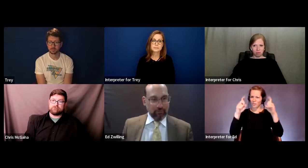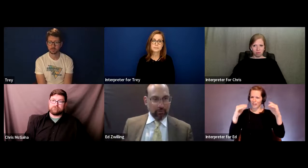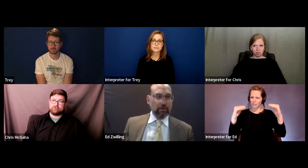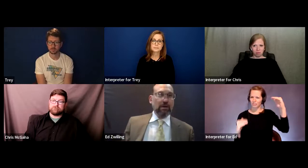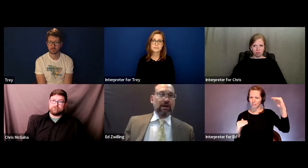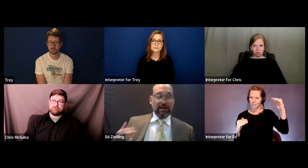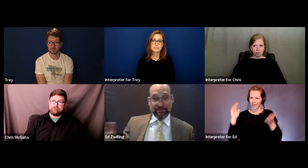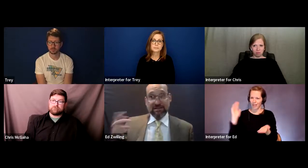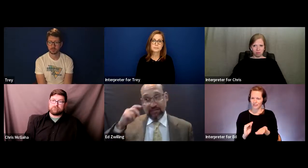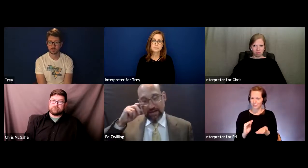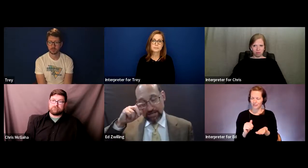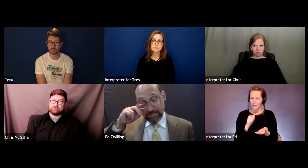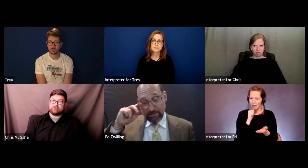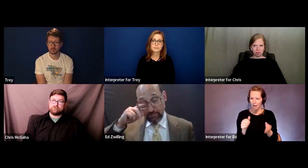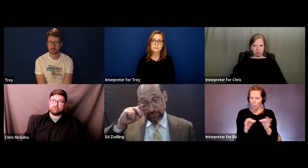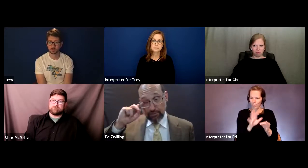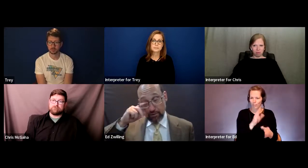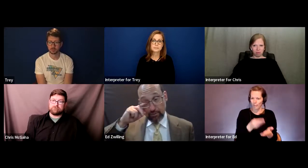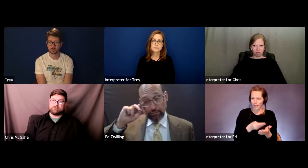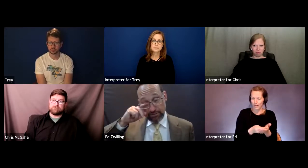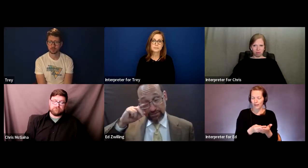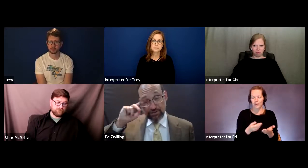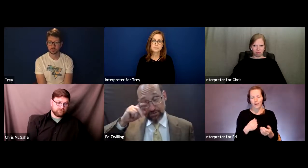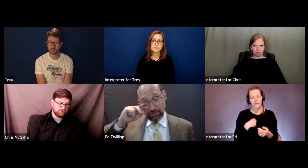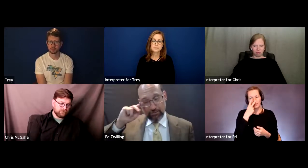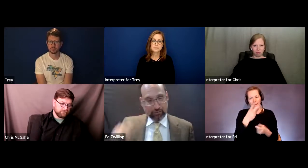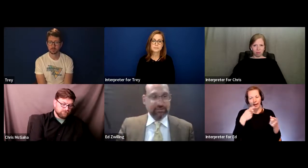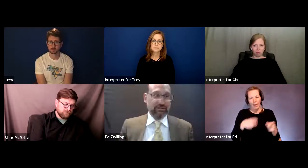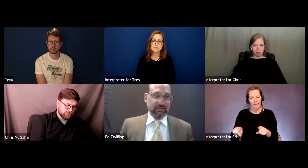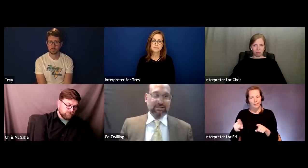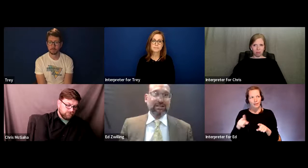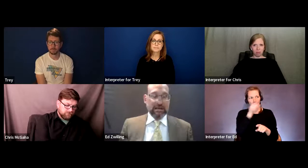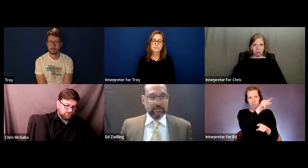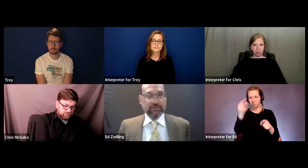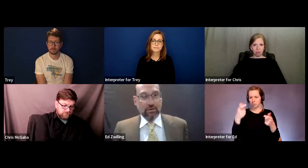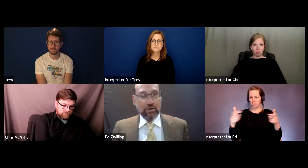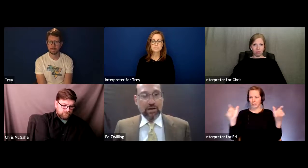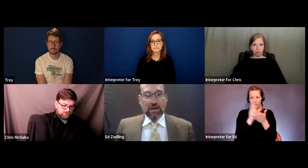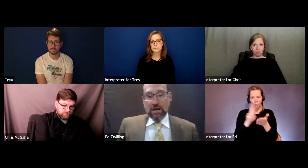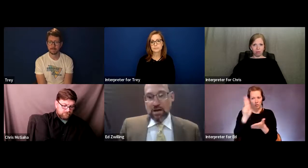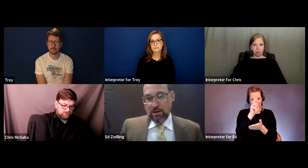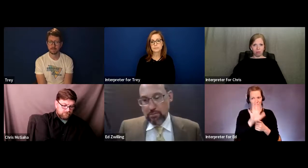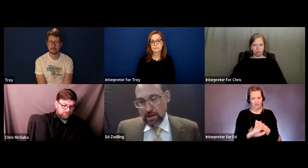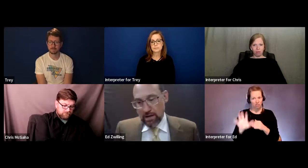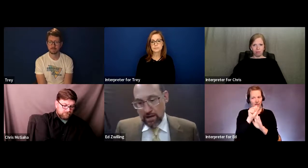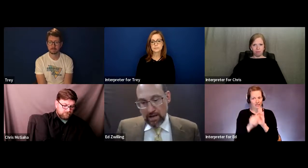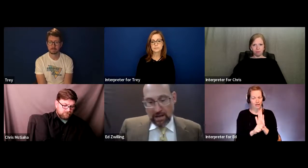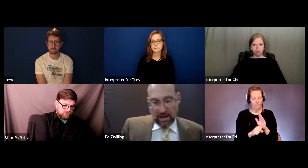They are not getting what they paid for. And I've seen that at some of our most prestigious universities in our state.